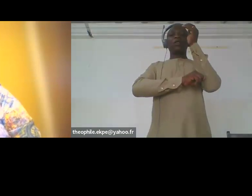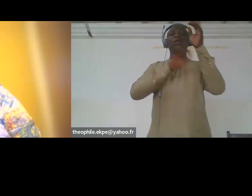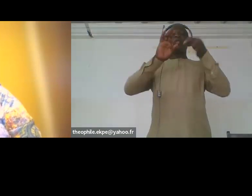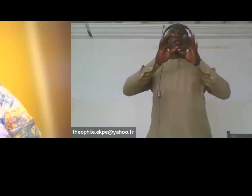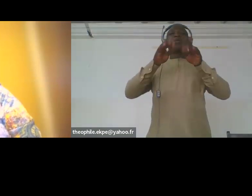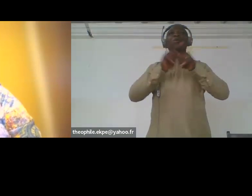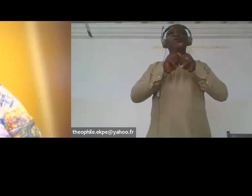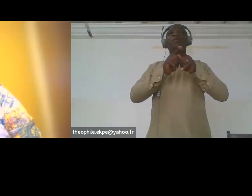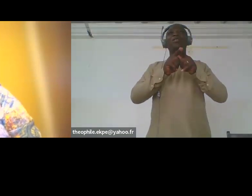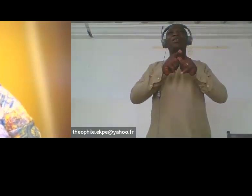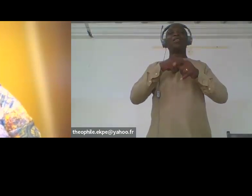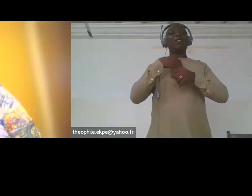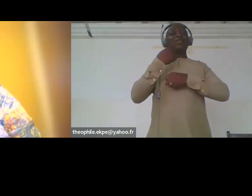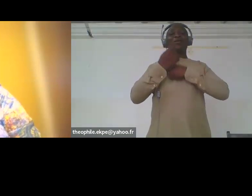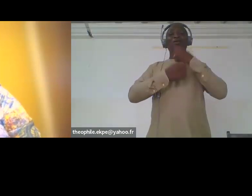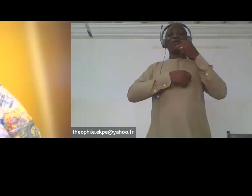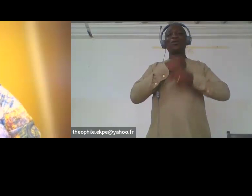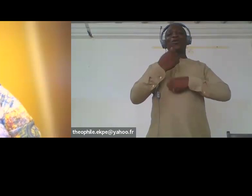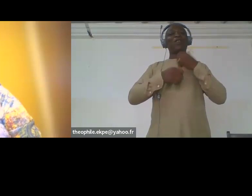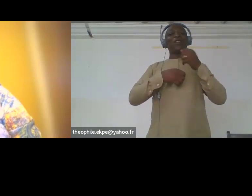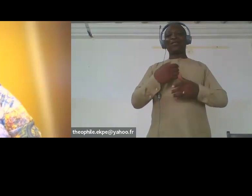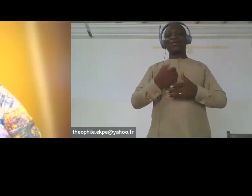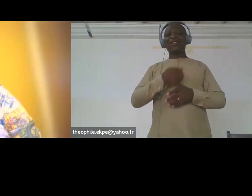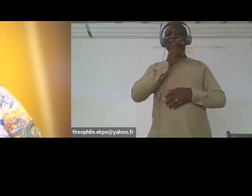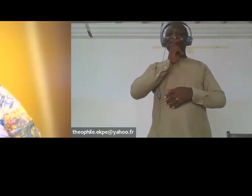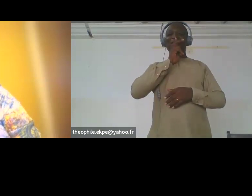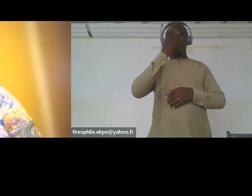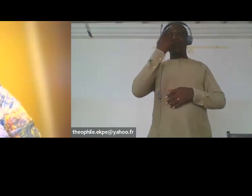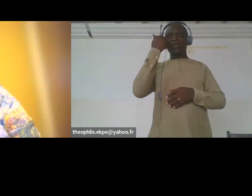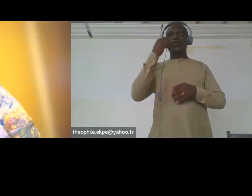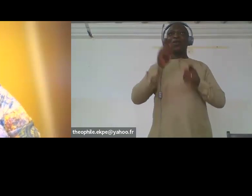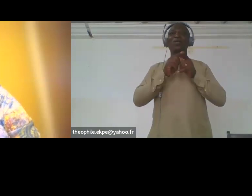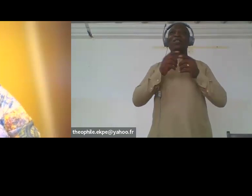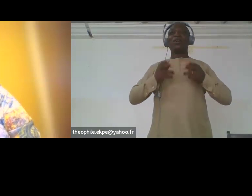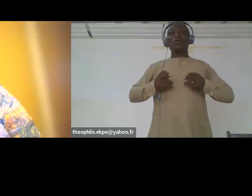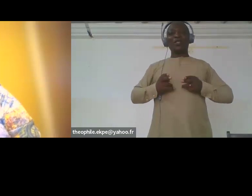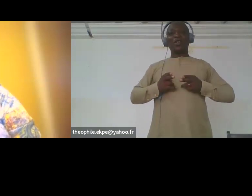pain because he has to rush in the translation and we are not so much on a